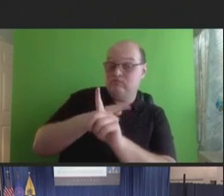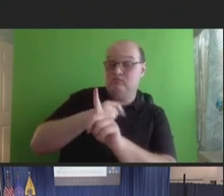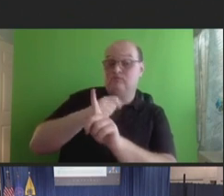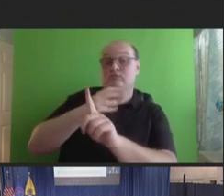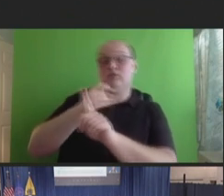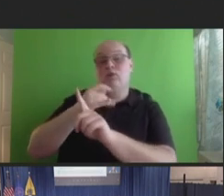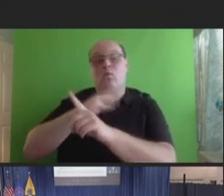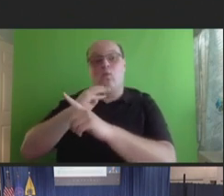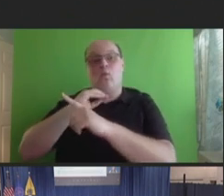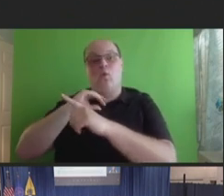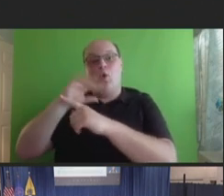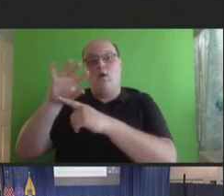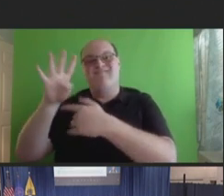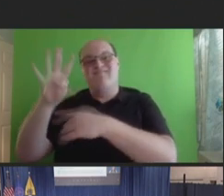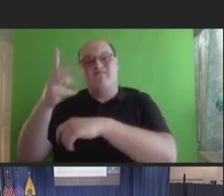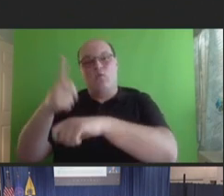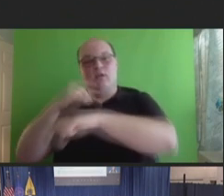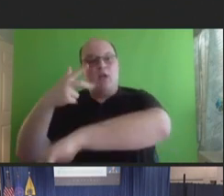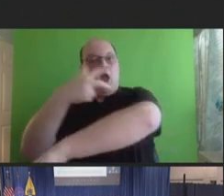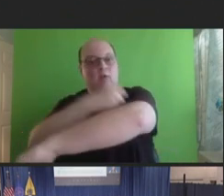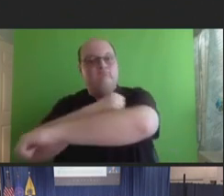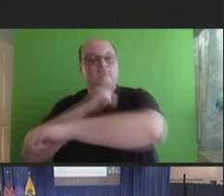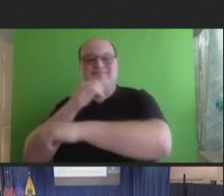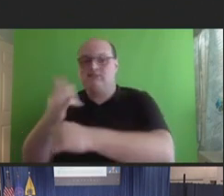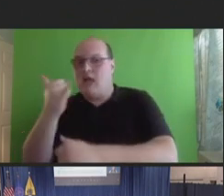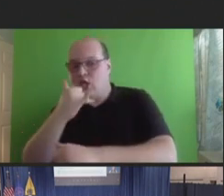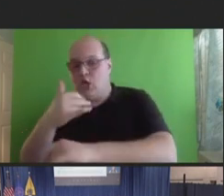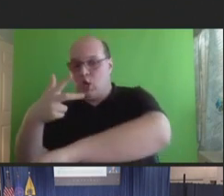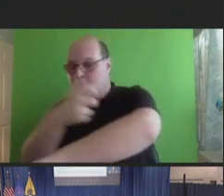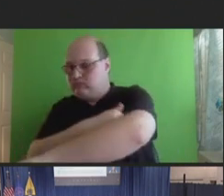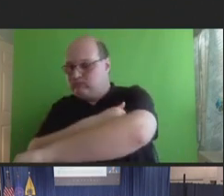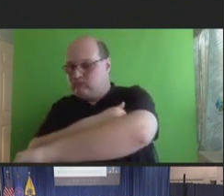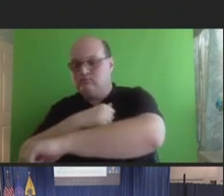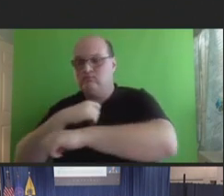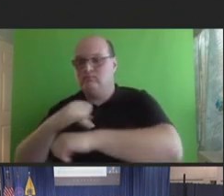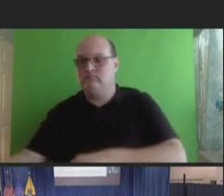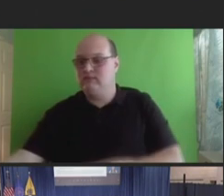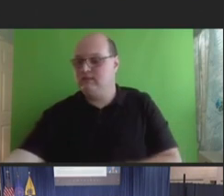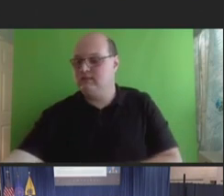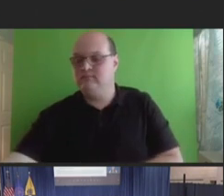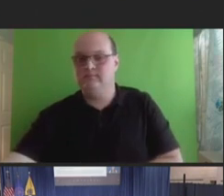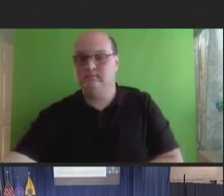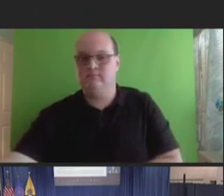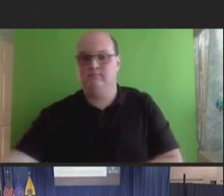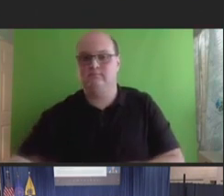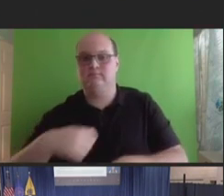a fourth dose that was not given in error during this study period was an immunocompromised